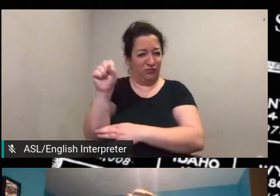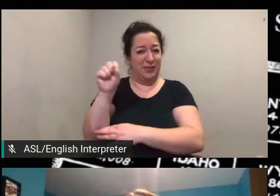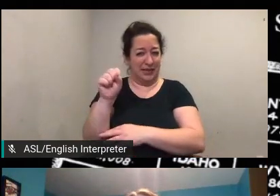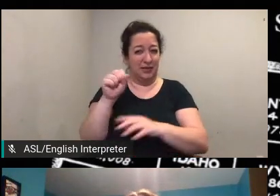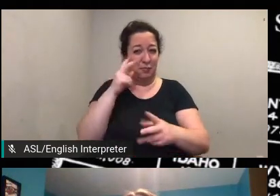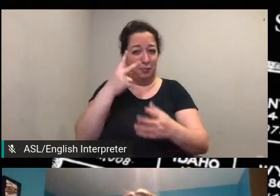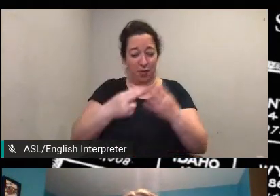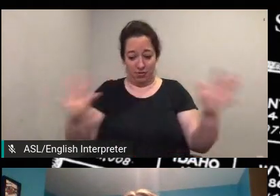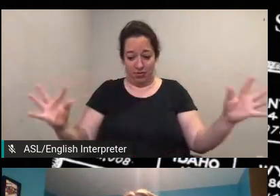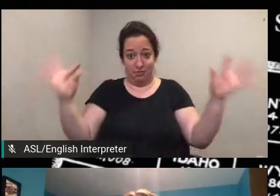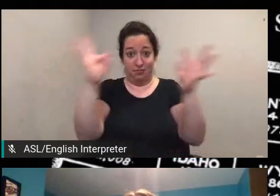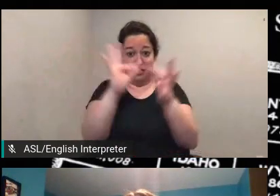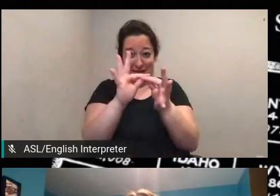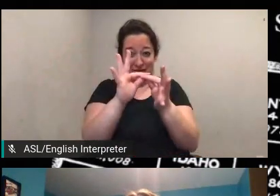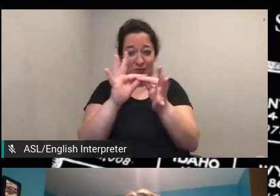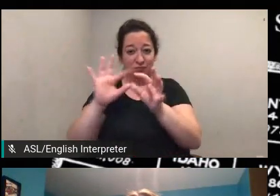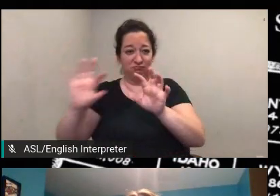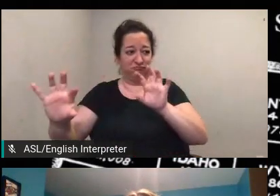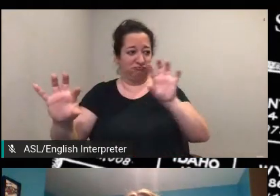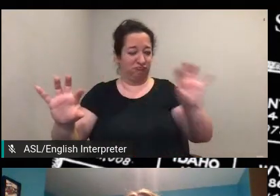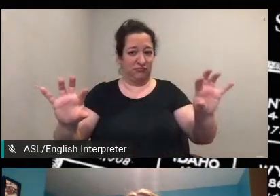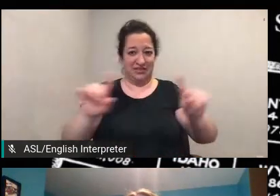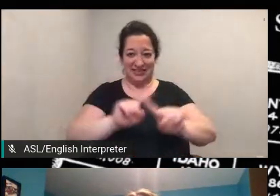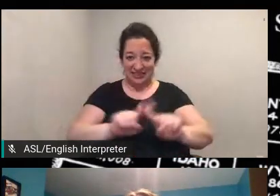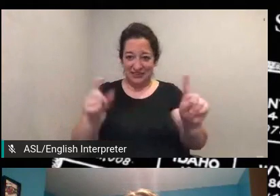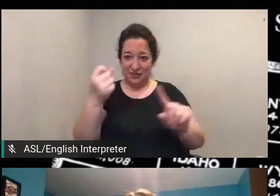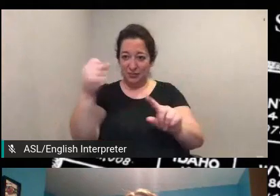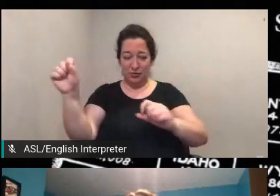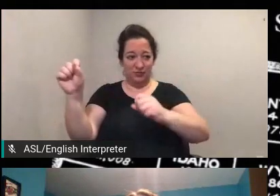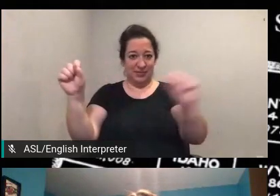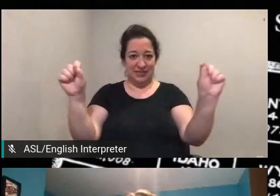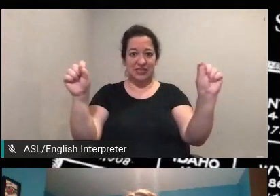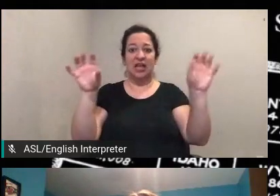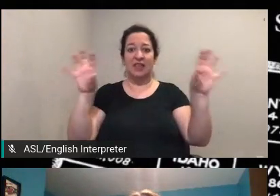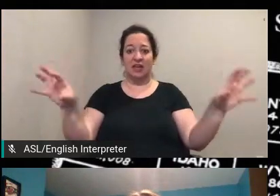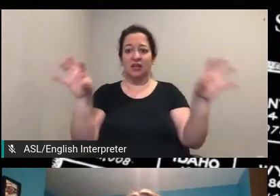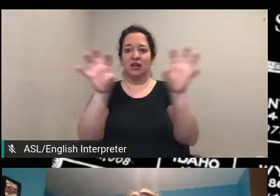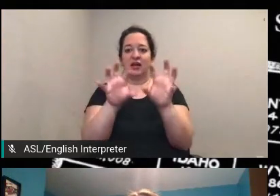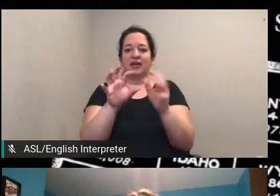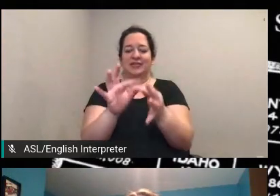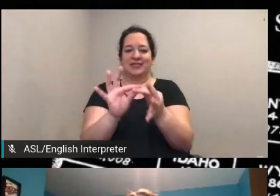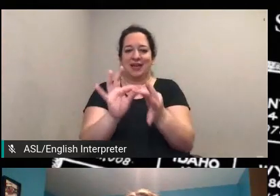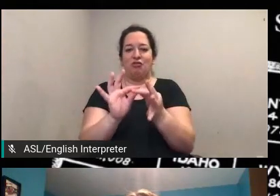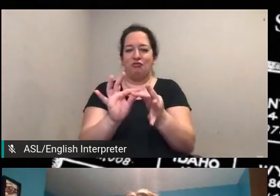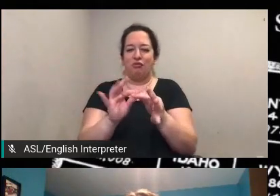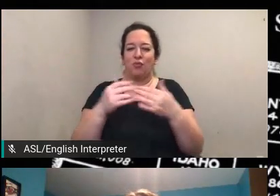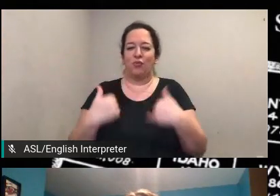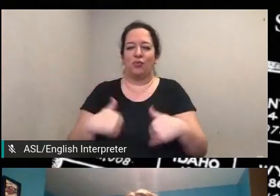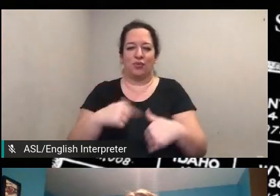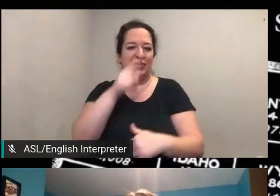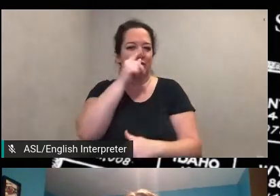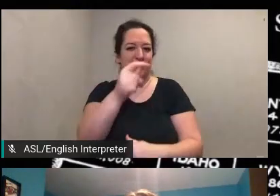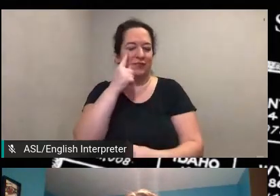going to the same association or organization so that was that was interesting for me